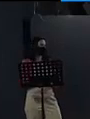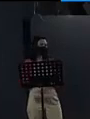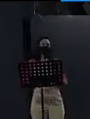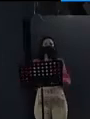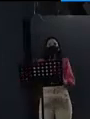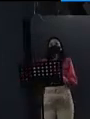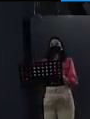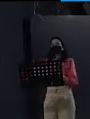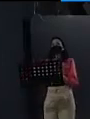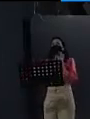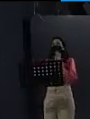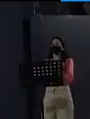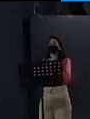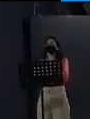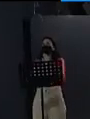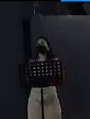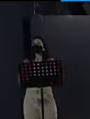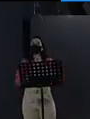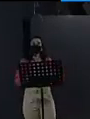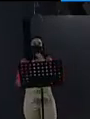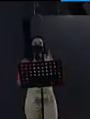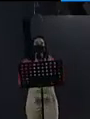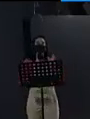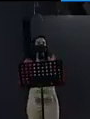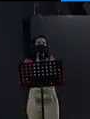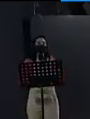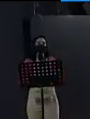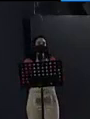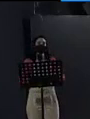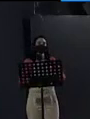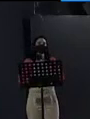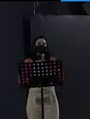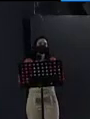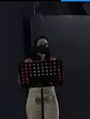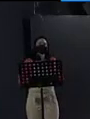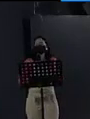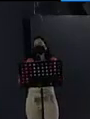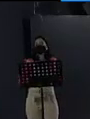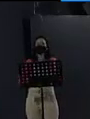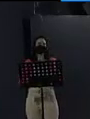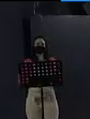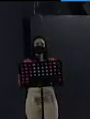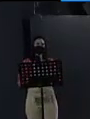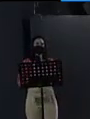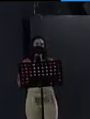at the level of access yes I would like to say that We are trying to make the information